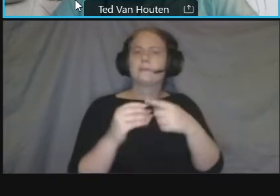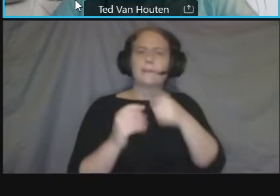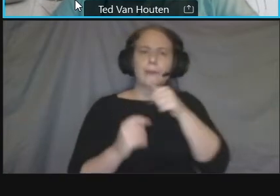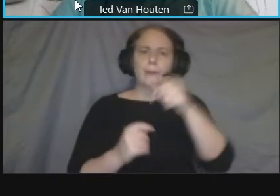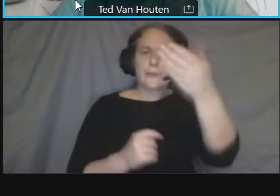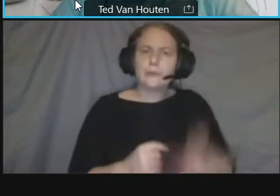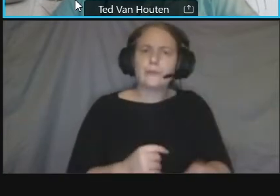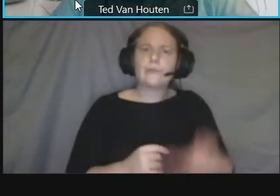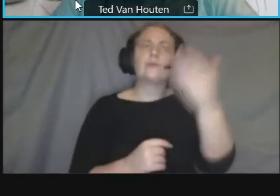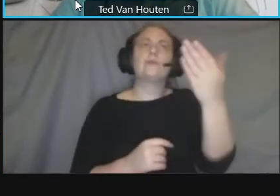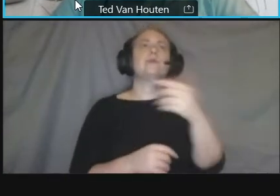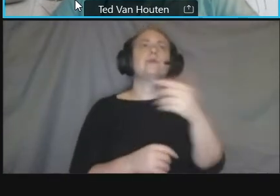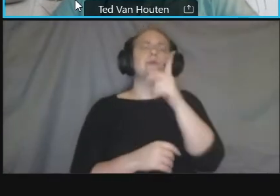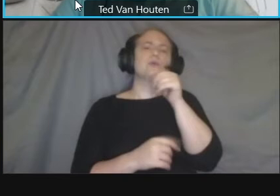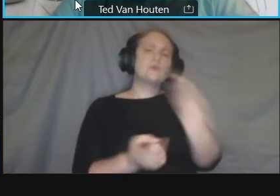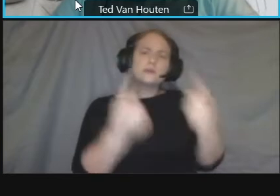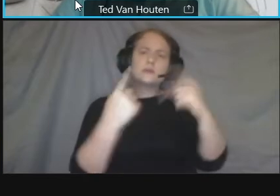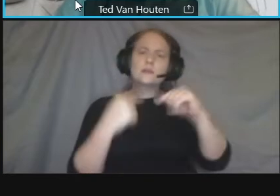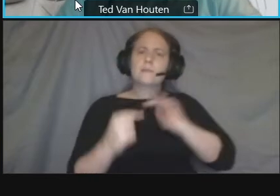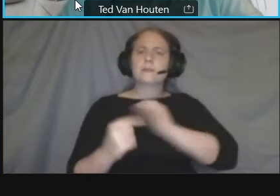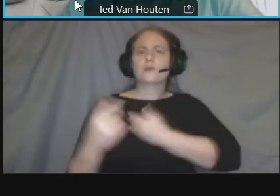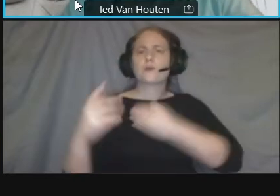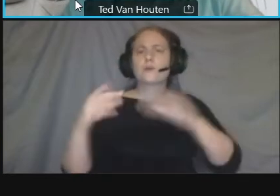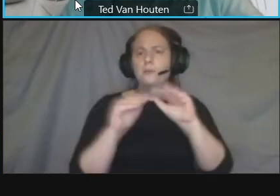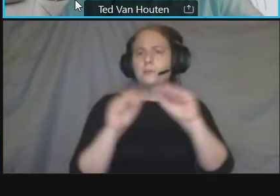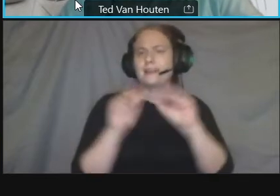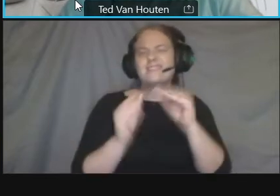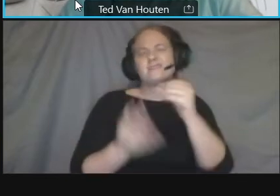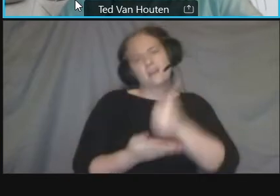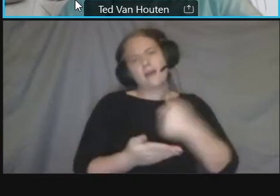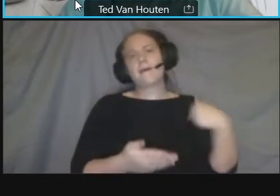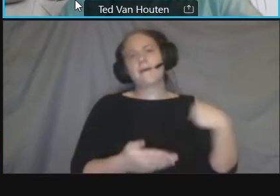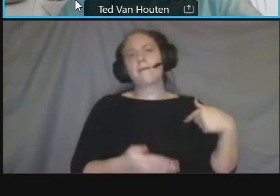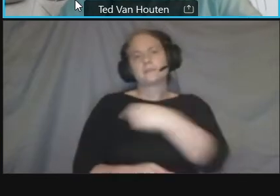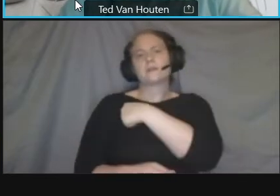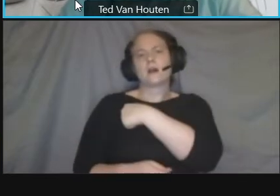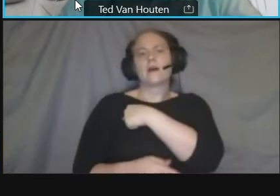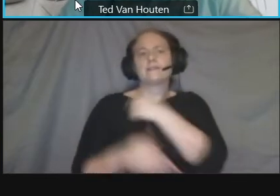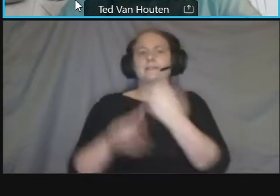it's it's it's helpful it's helpful for us to have so we appreciate you taking the time at the end to